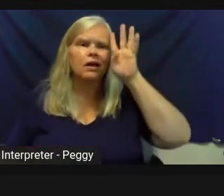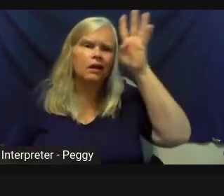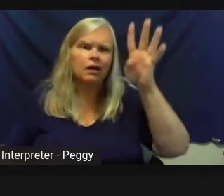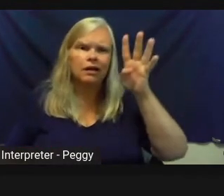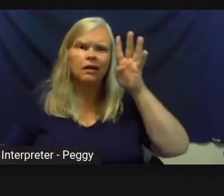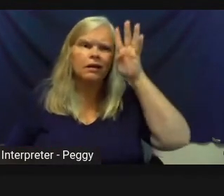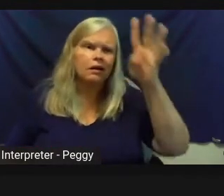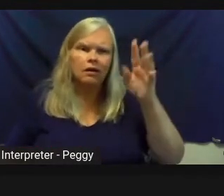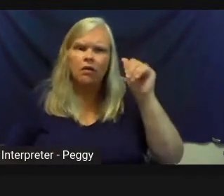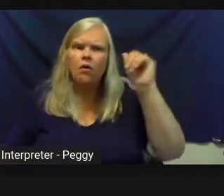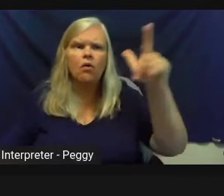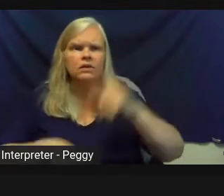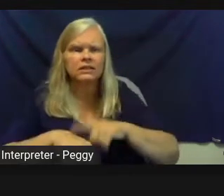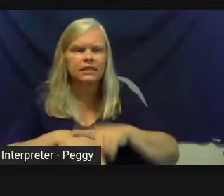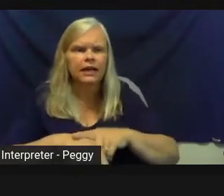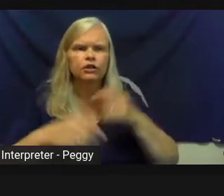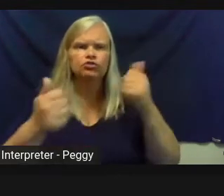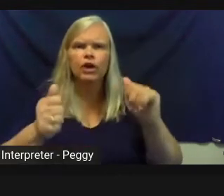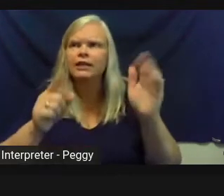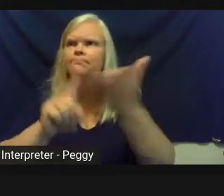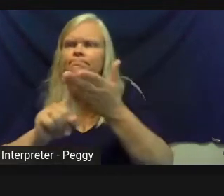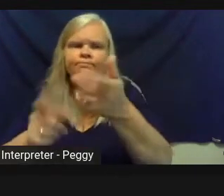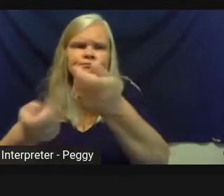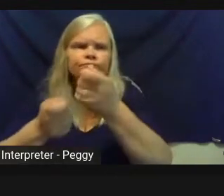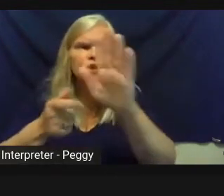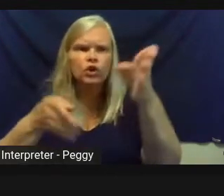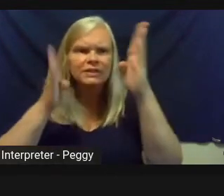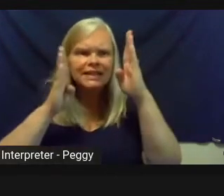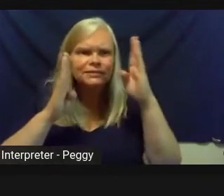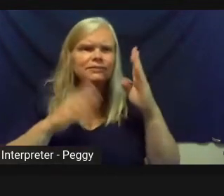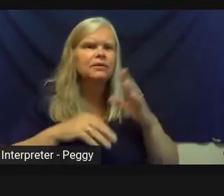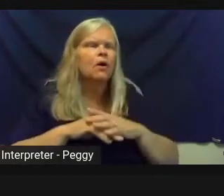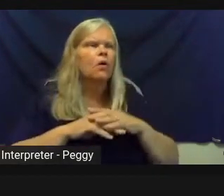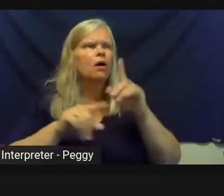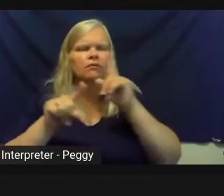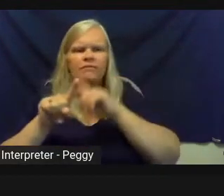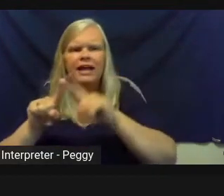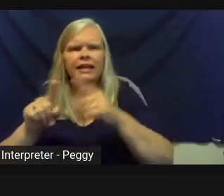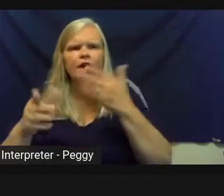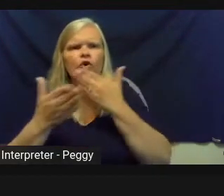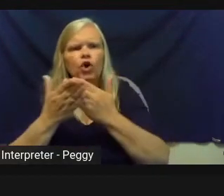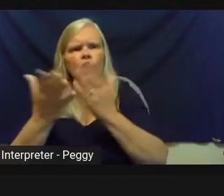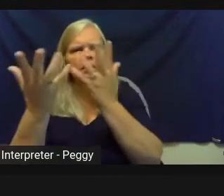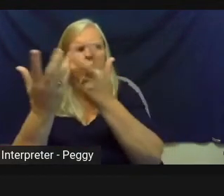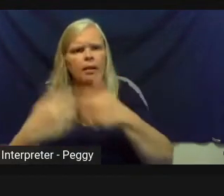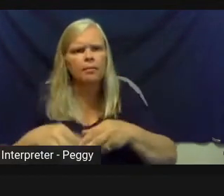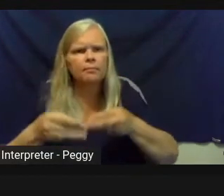capturing people's attention or just finding efficiencies in the day to day.